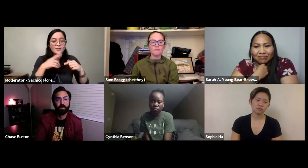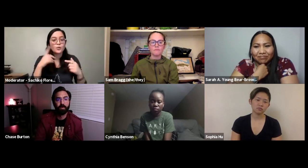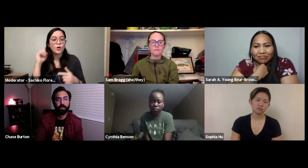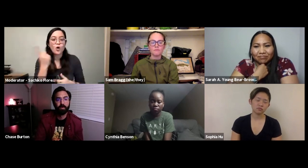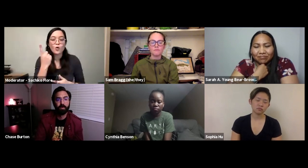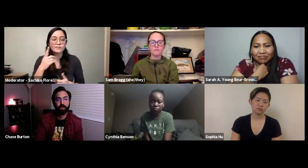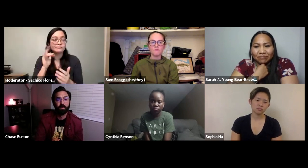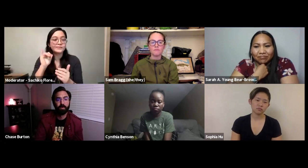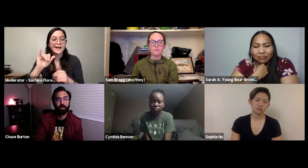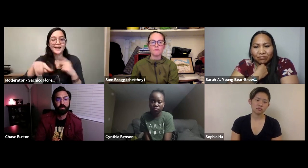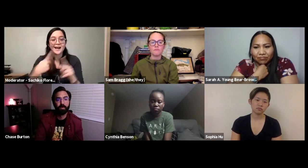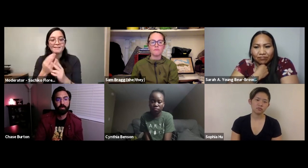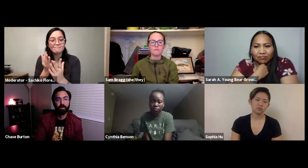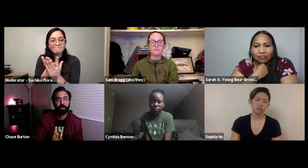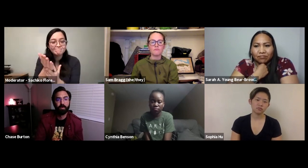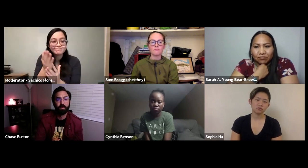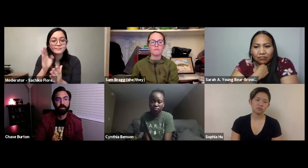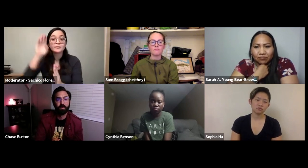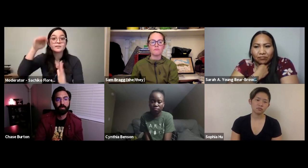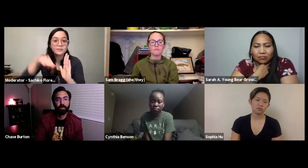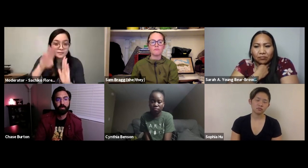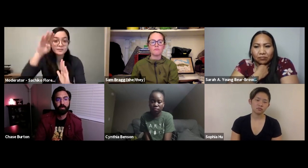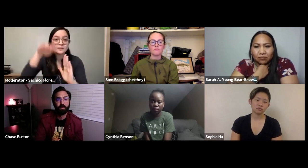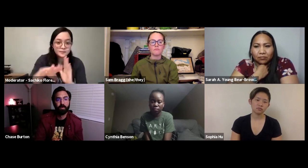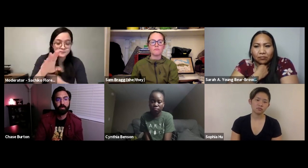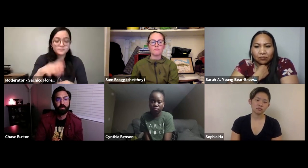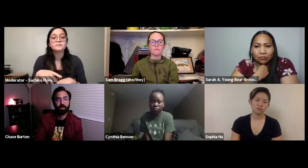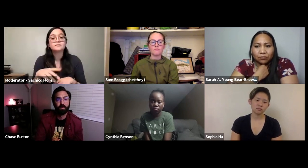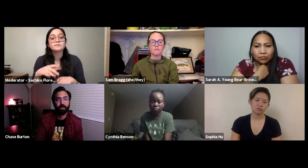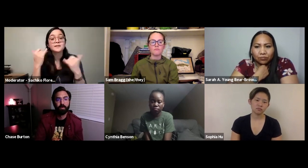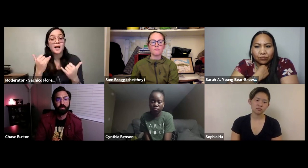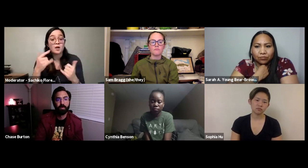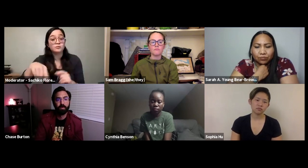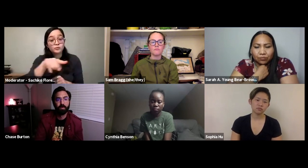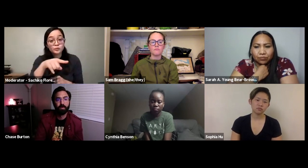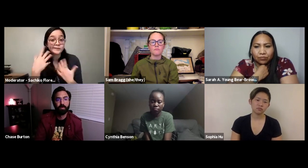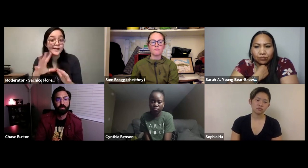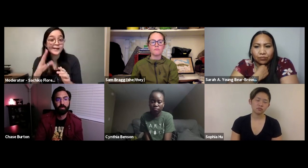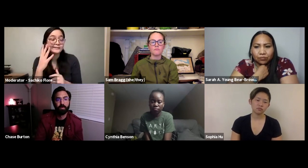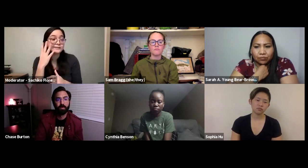working again and then having a backslide again and so again there's always those ups